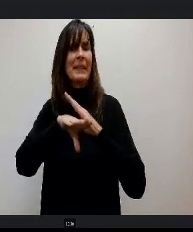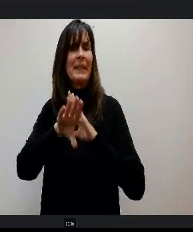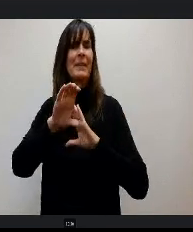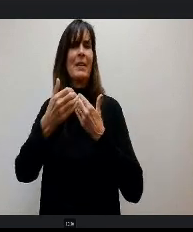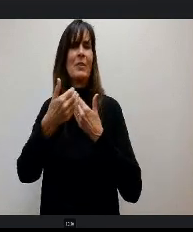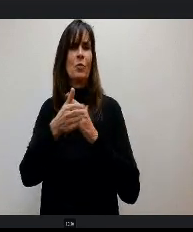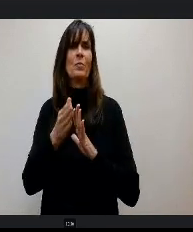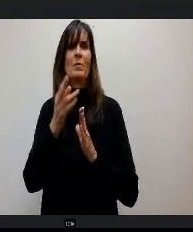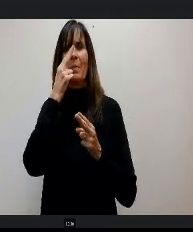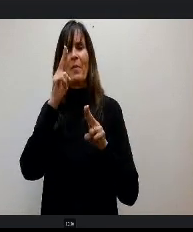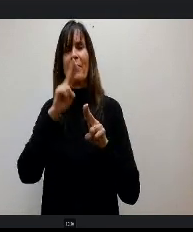Thank you so much.